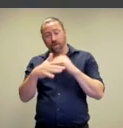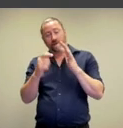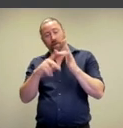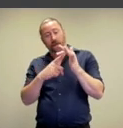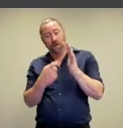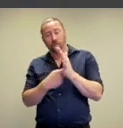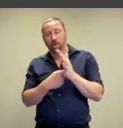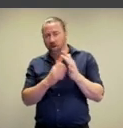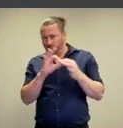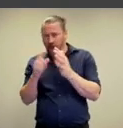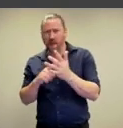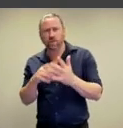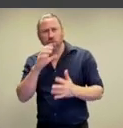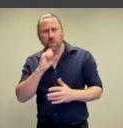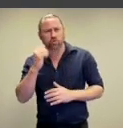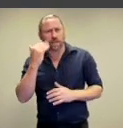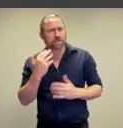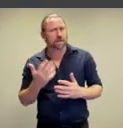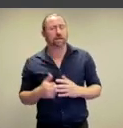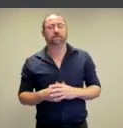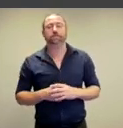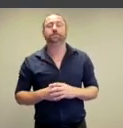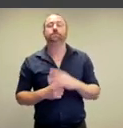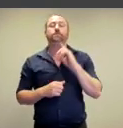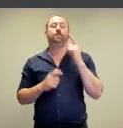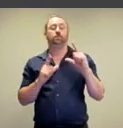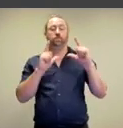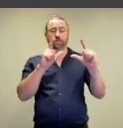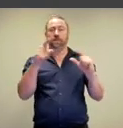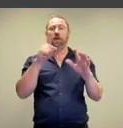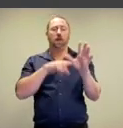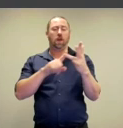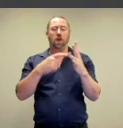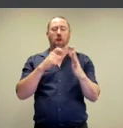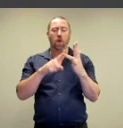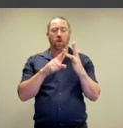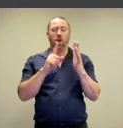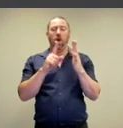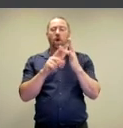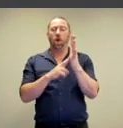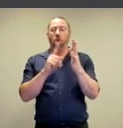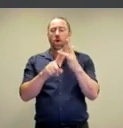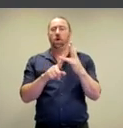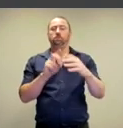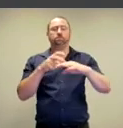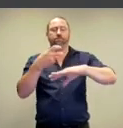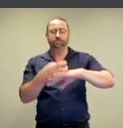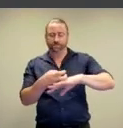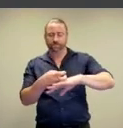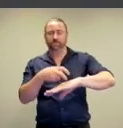And how does this relate to gender? In the first photograph, we have Yoko Ono